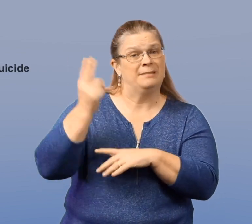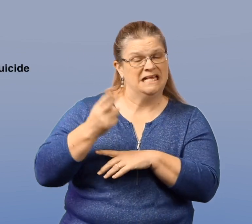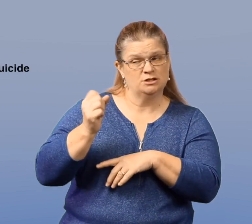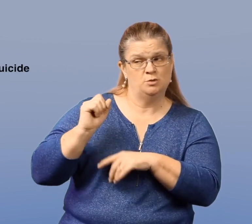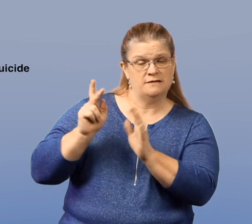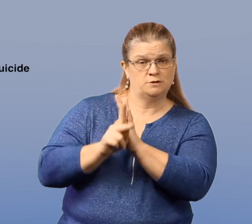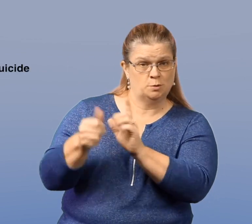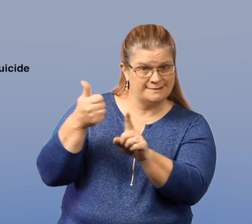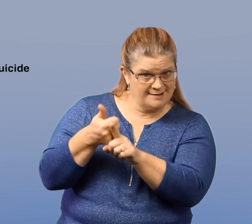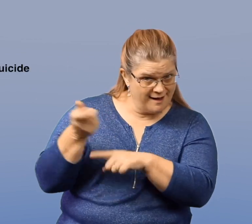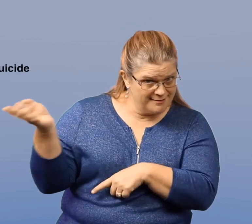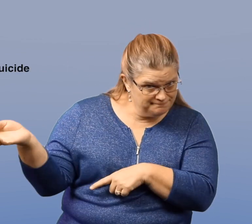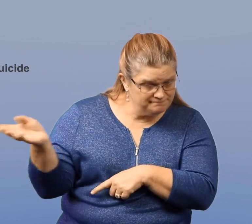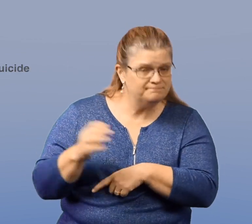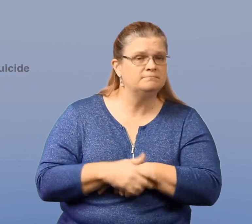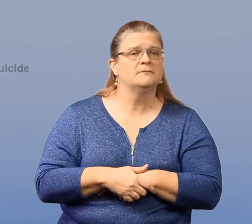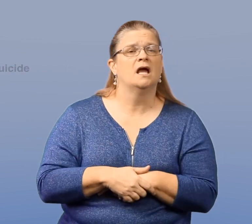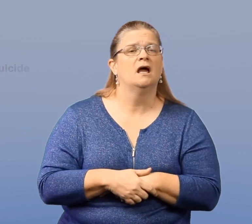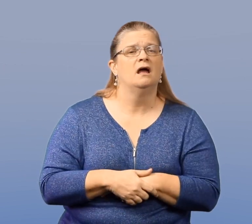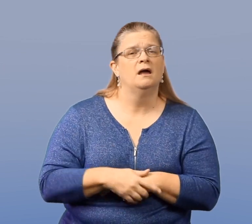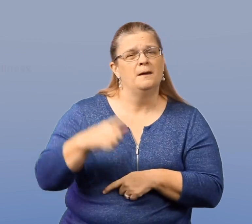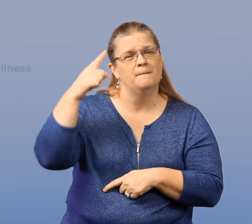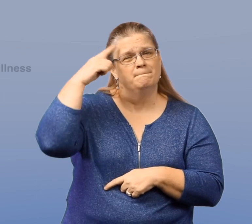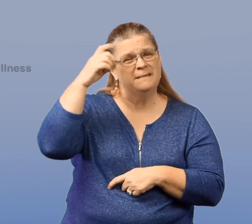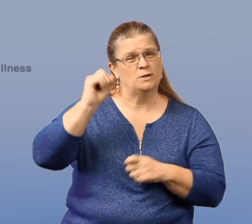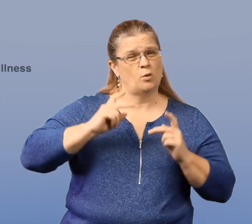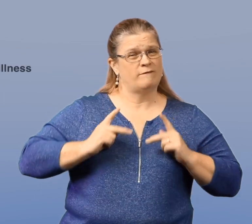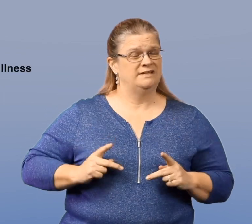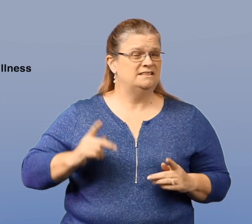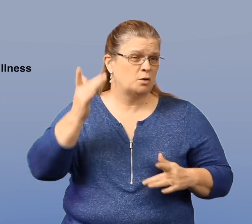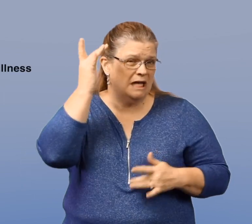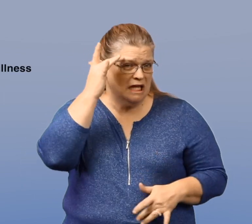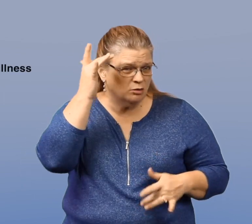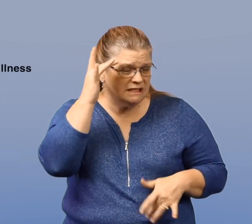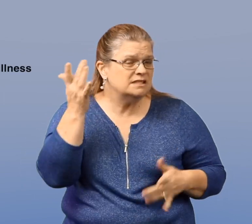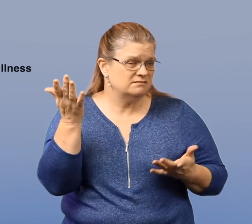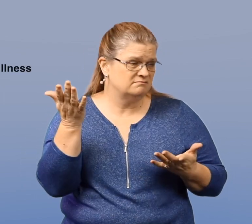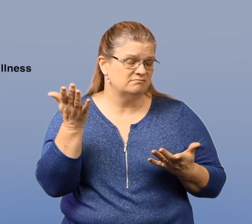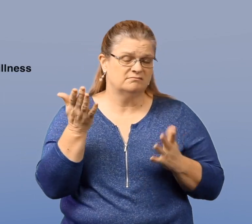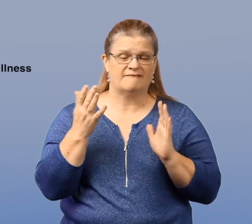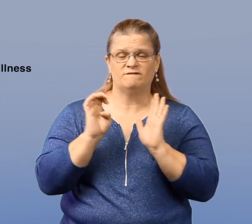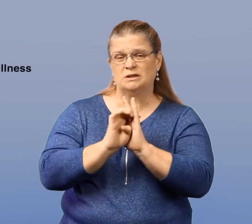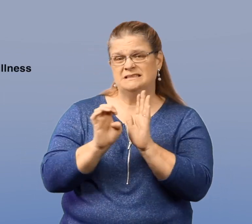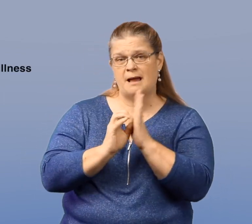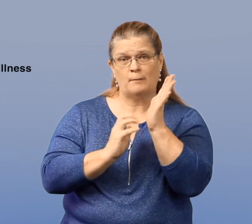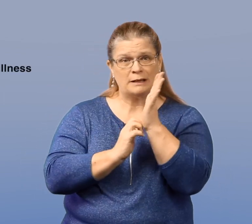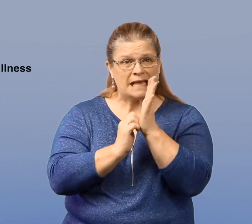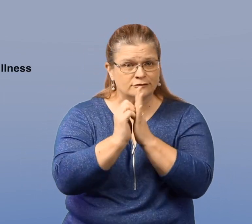Family members have died by suicide, physical illness such as cancer,